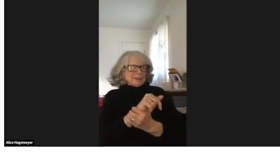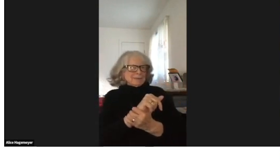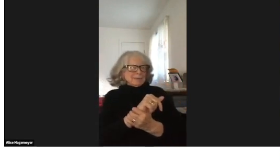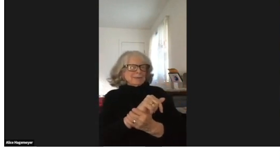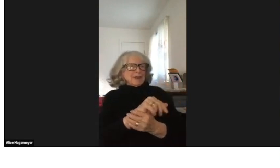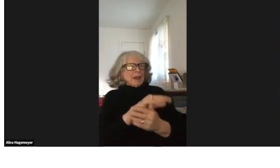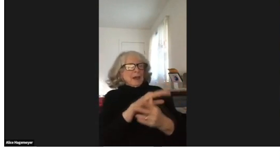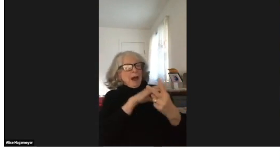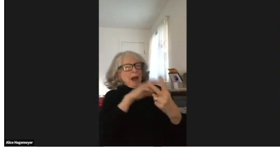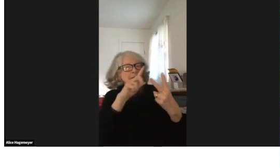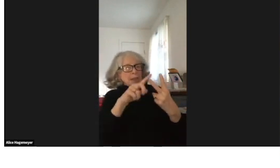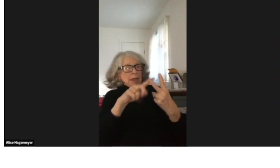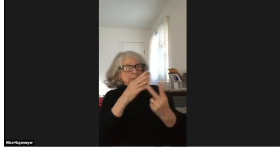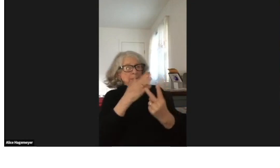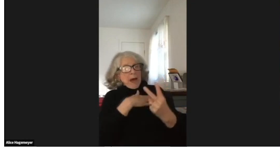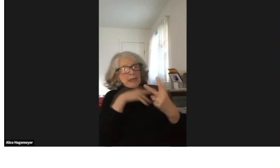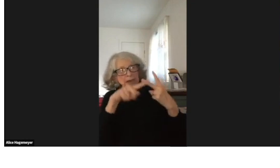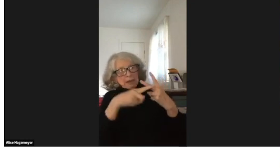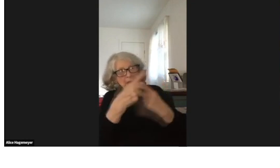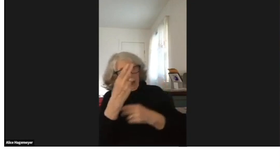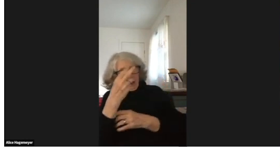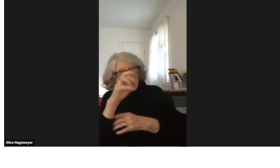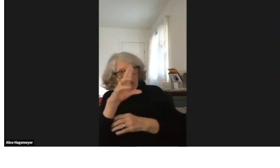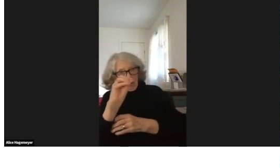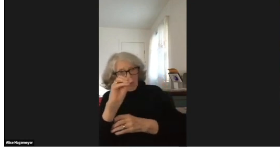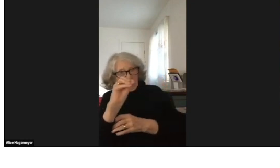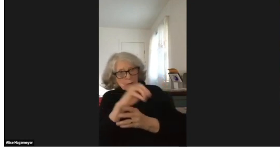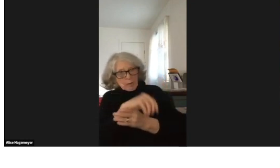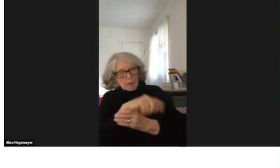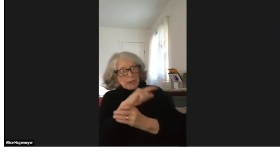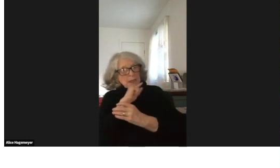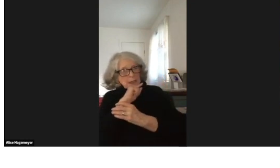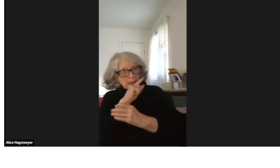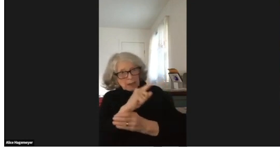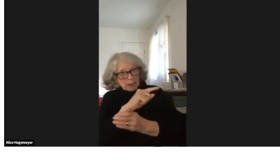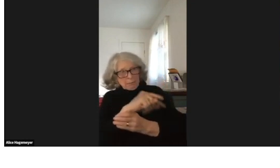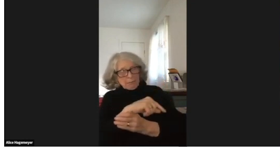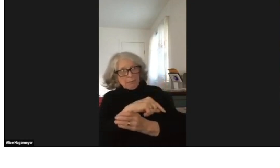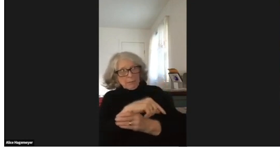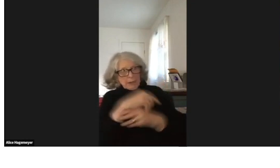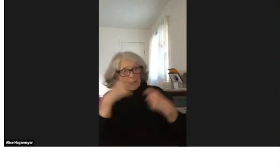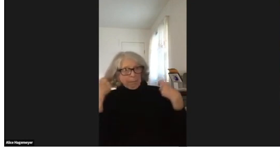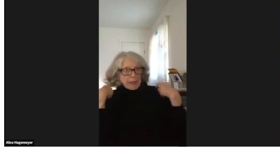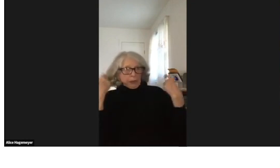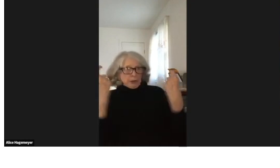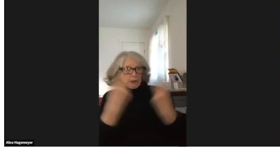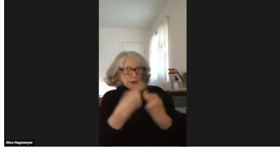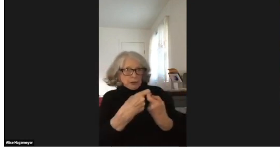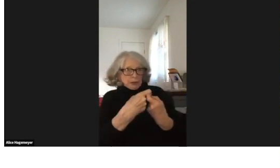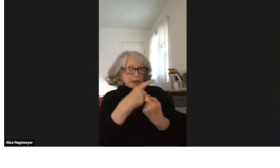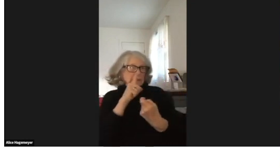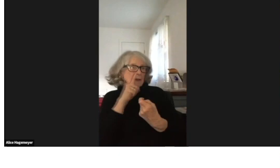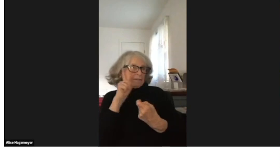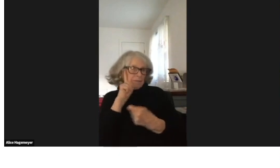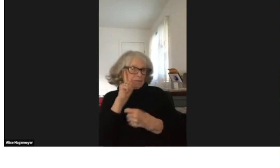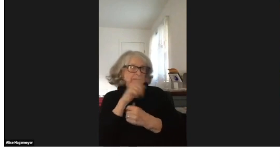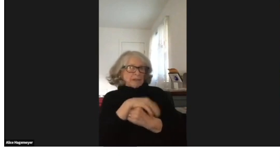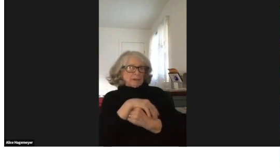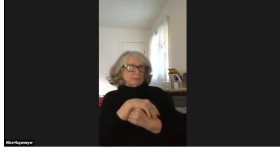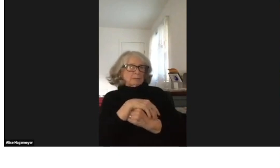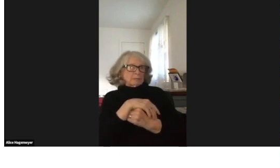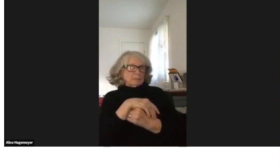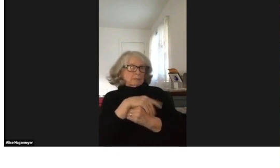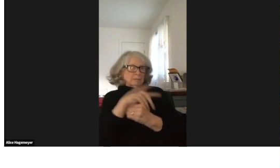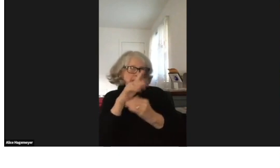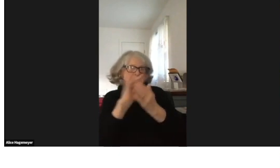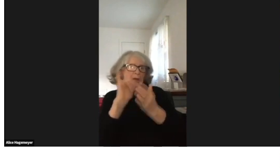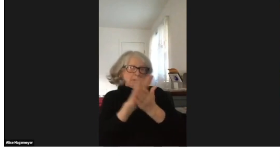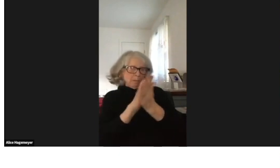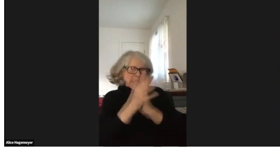And my second hero is a Spanish deaf person.